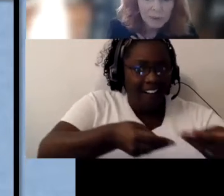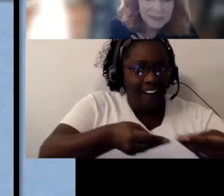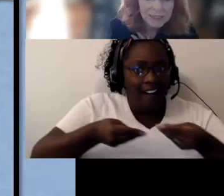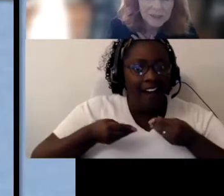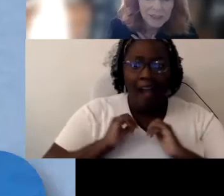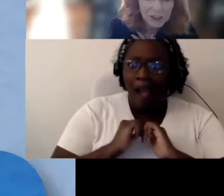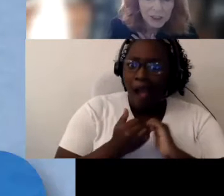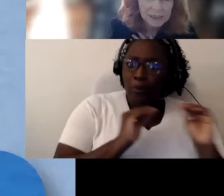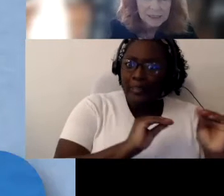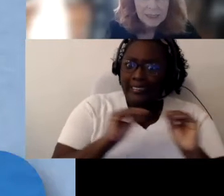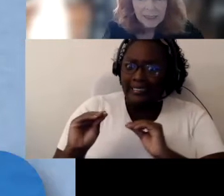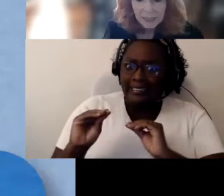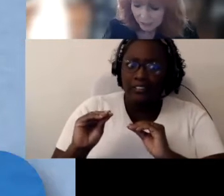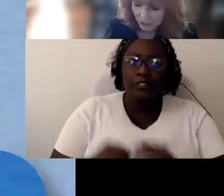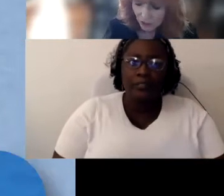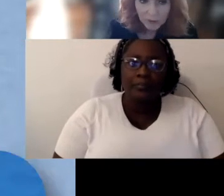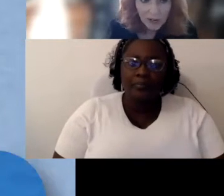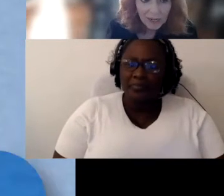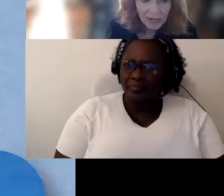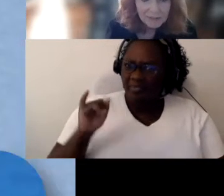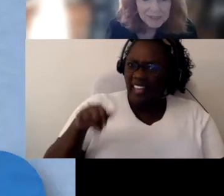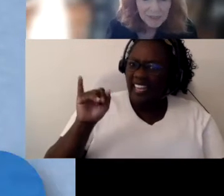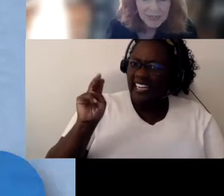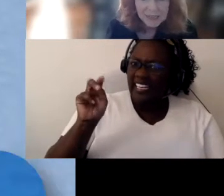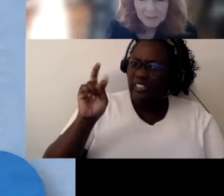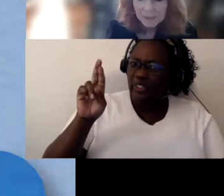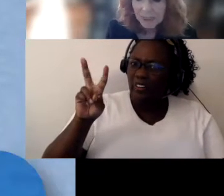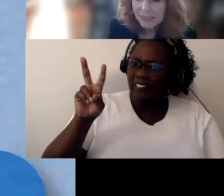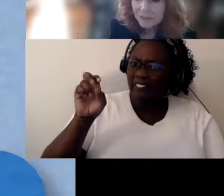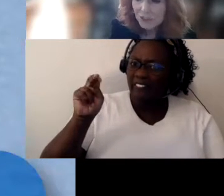What is intervention. So we gotta have some things in place.